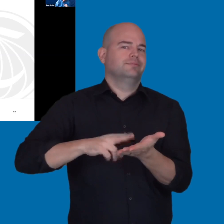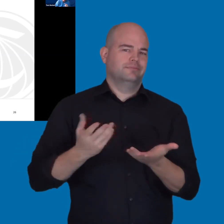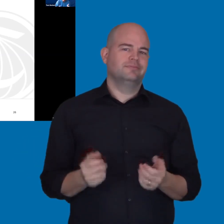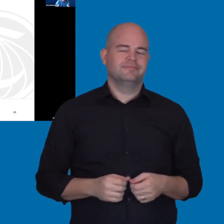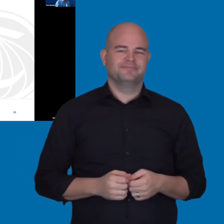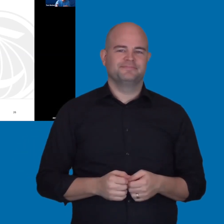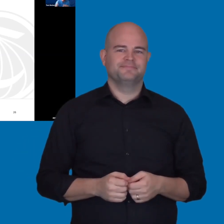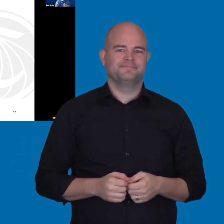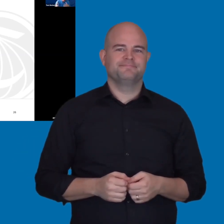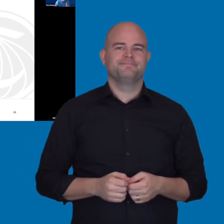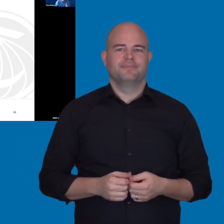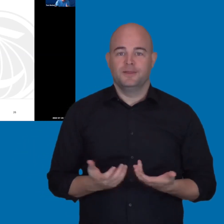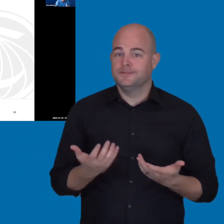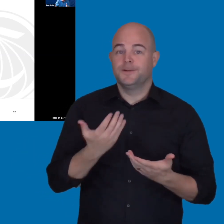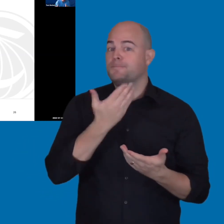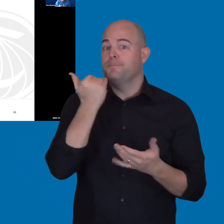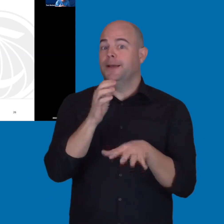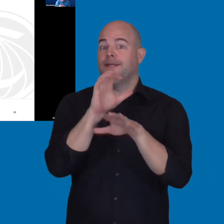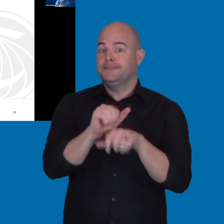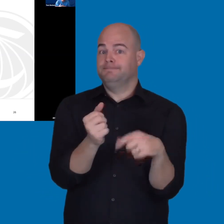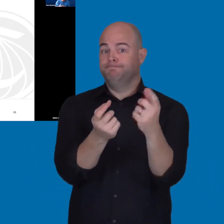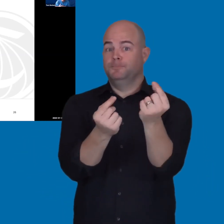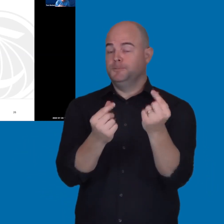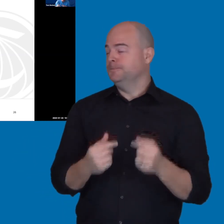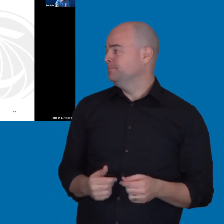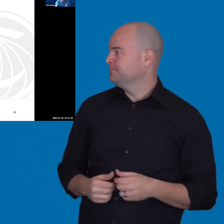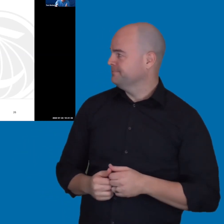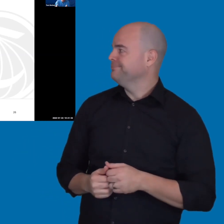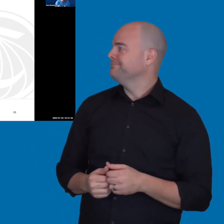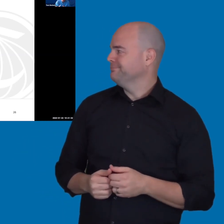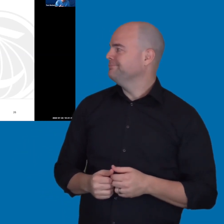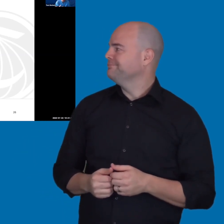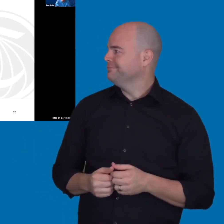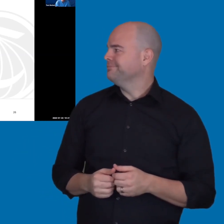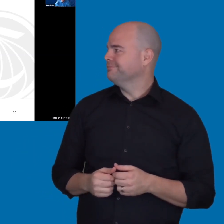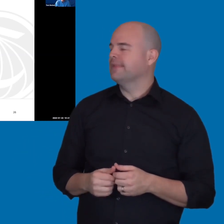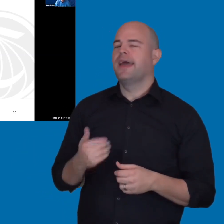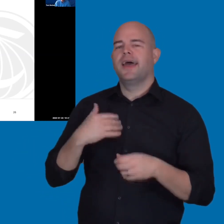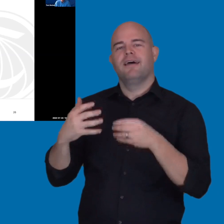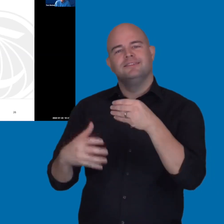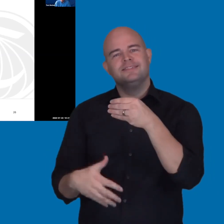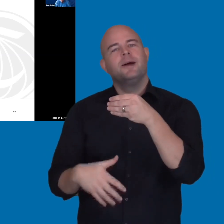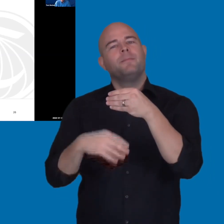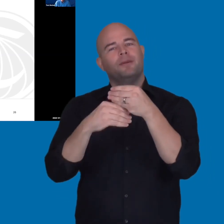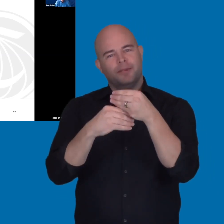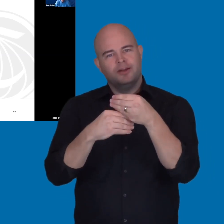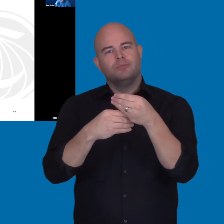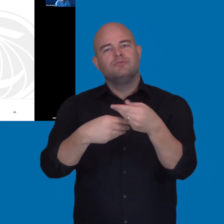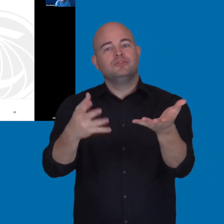So, as I mentioned, so the best practice is having those supplemental provisions, especially for high impact.